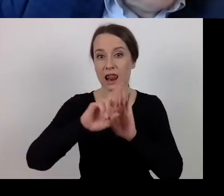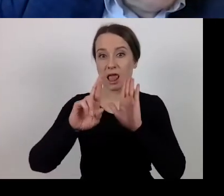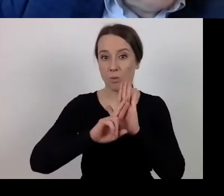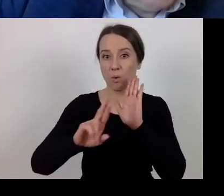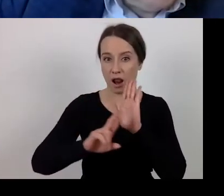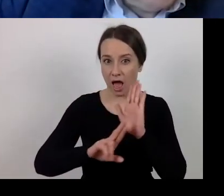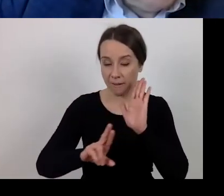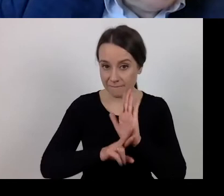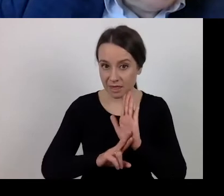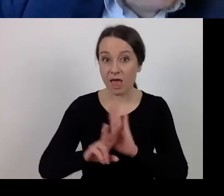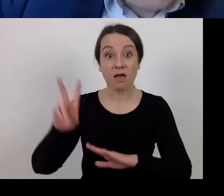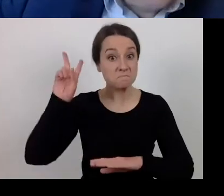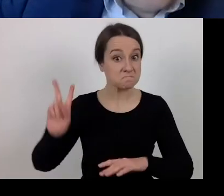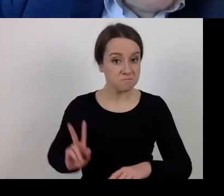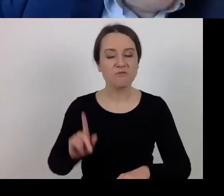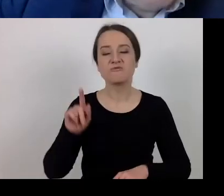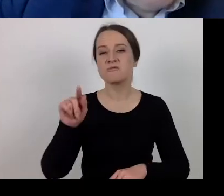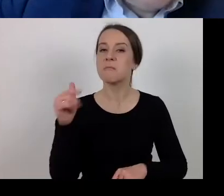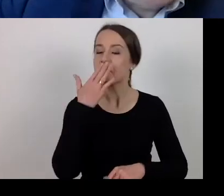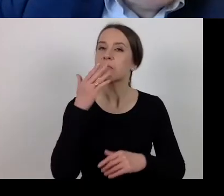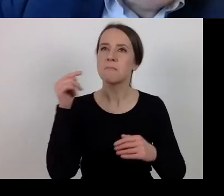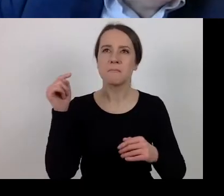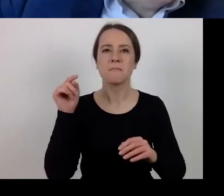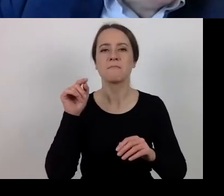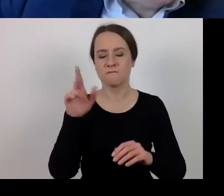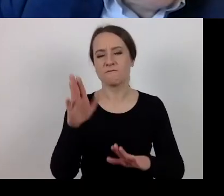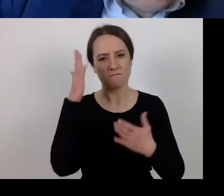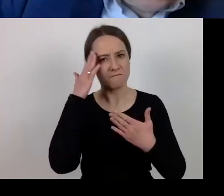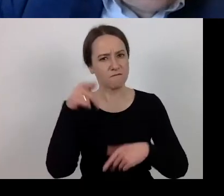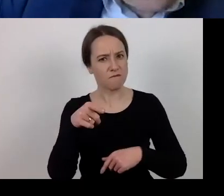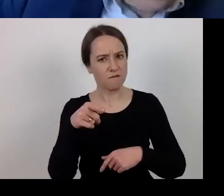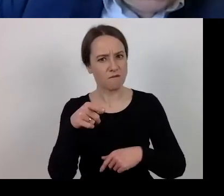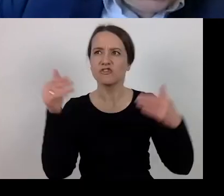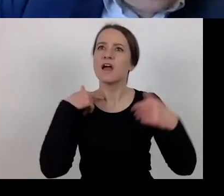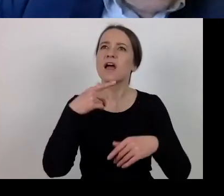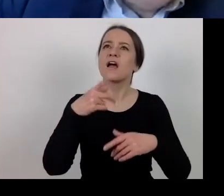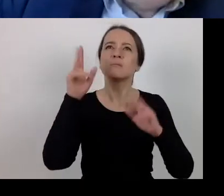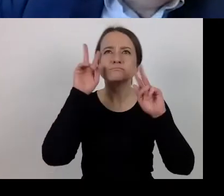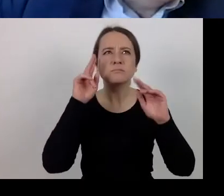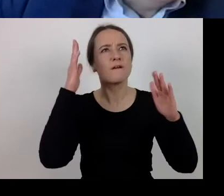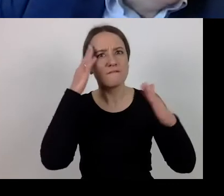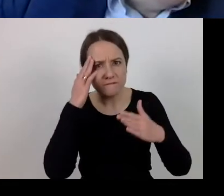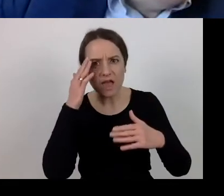has this in mind, by pointing out that the deadline for submission